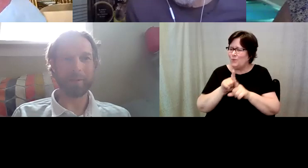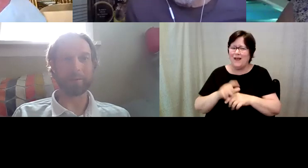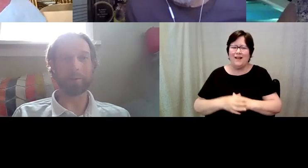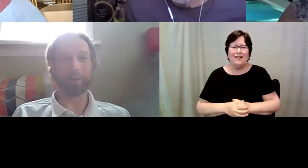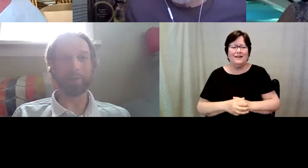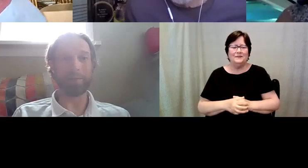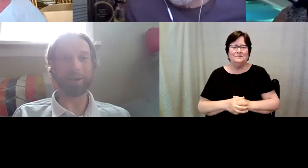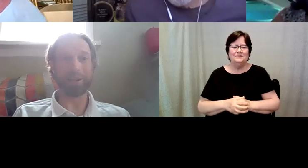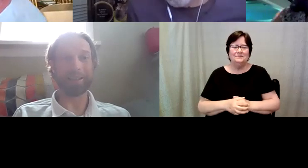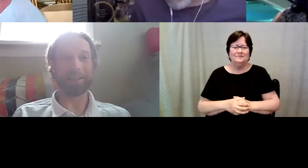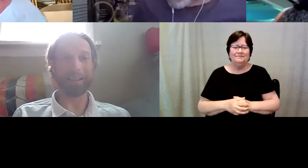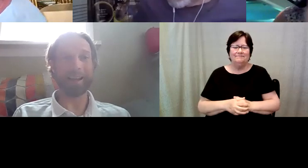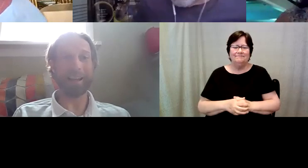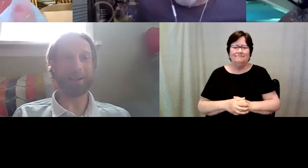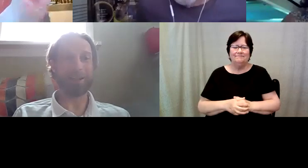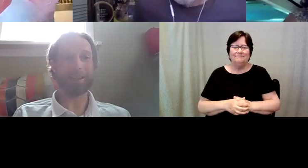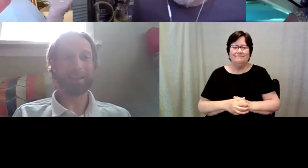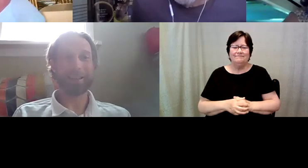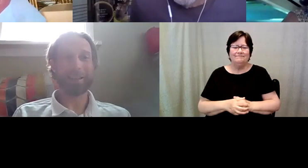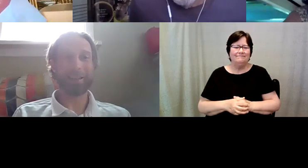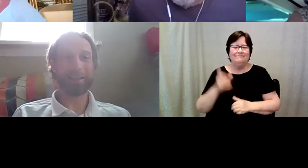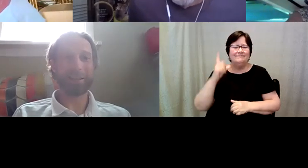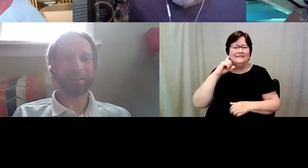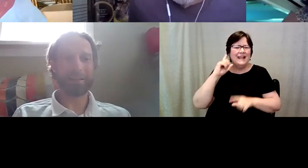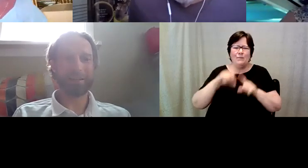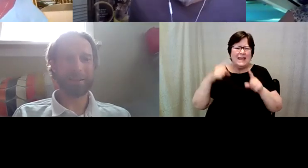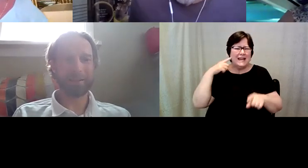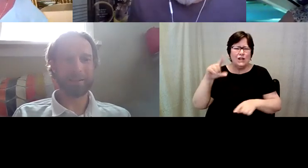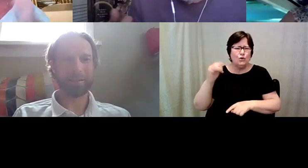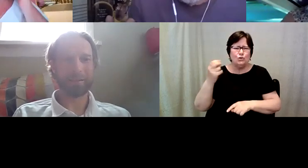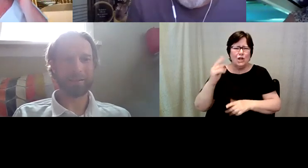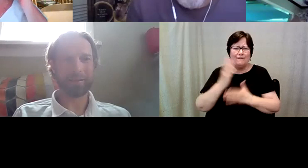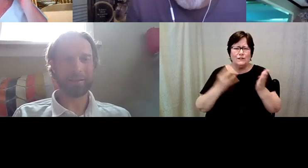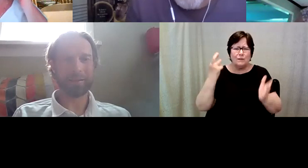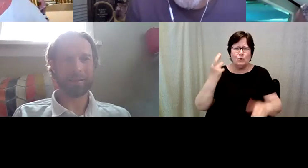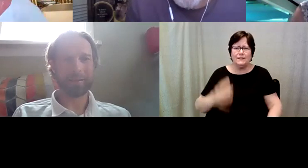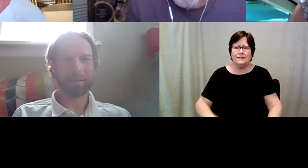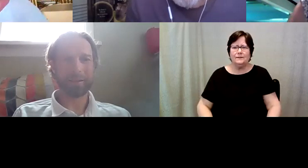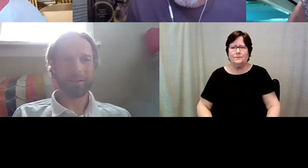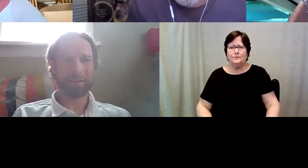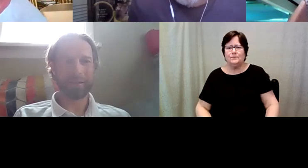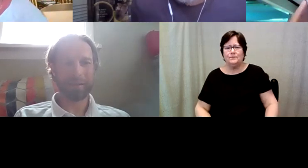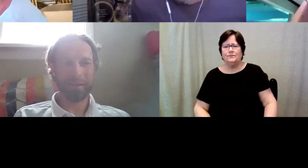Kelly Redder: you're still muted, for some reason let's see. D. Major Cohen: john did you have any questions that we didn't answer.